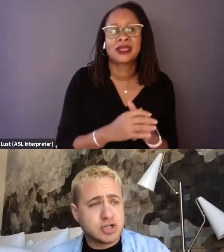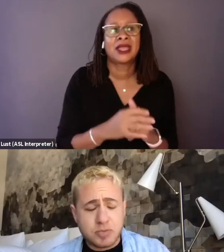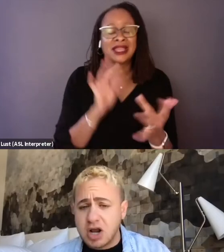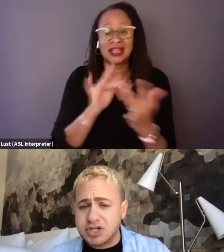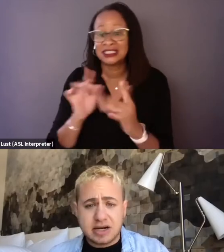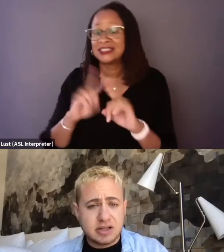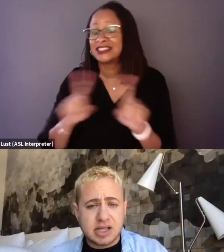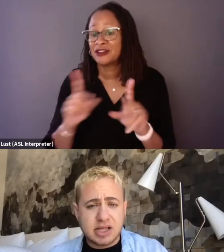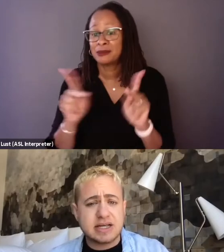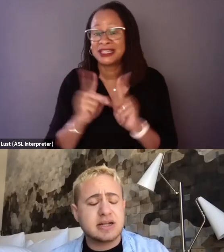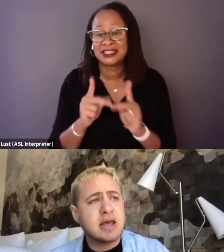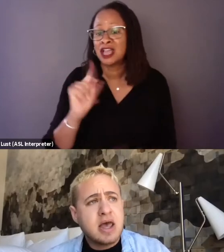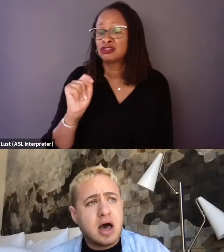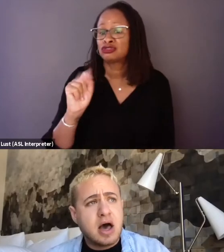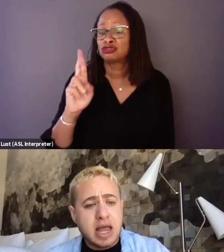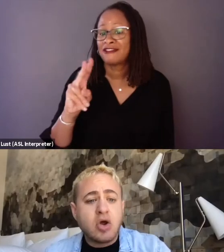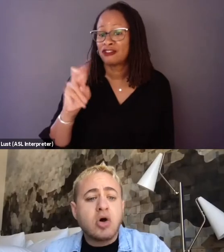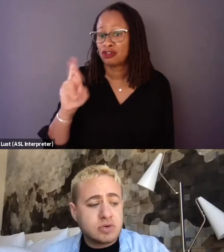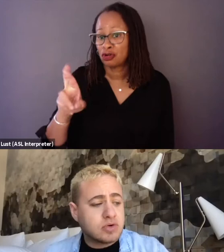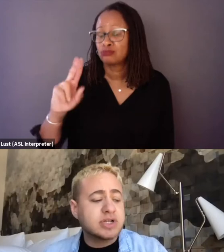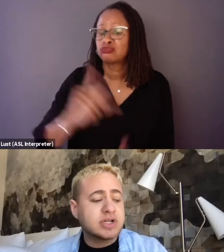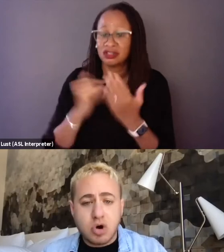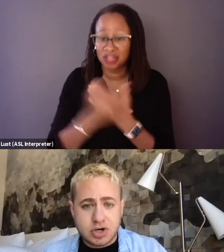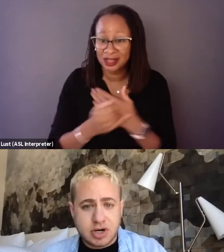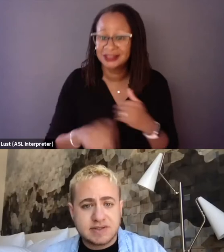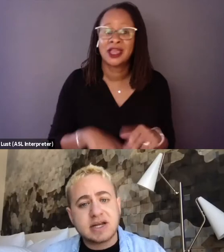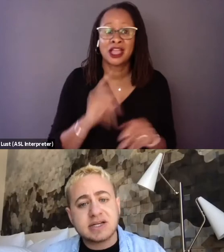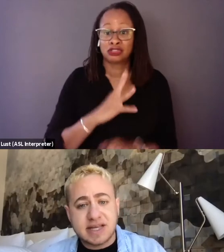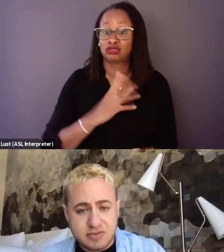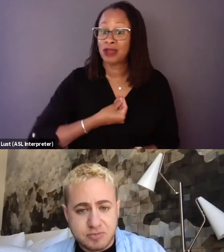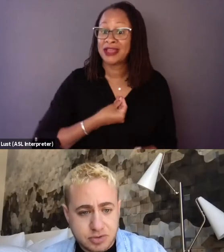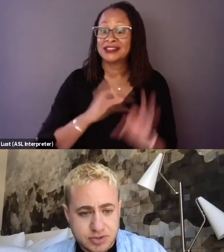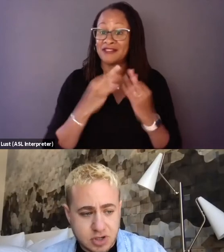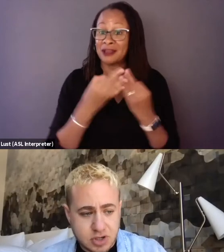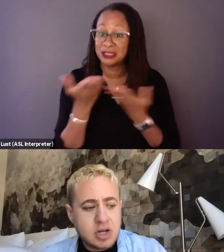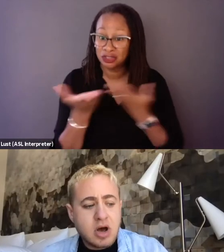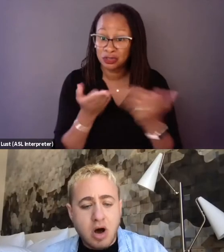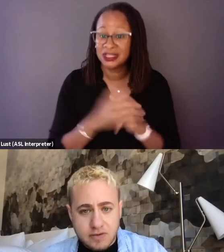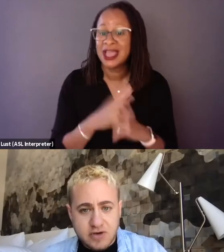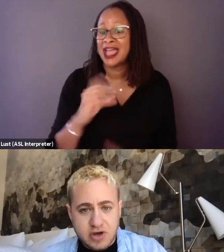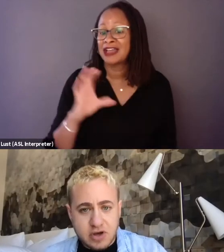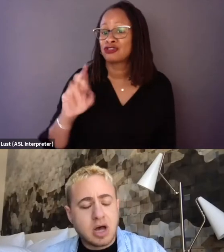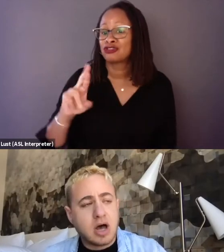The Trevor Project, GLSEN. And also Chris Mosier is an Executive Producer on the film,